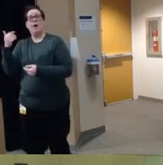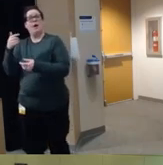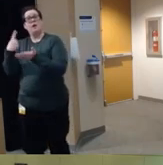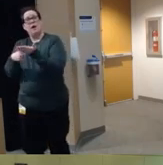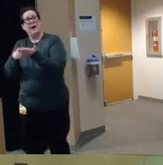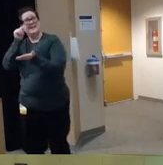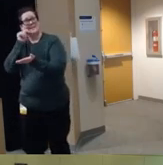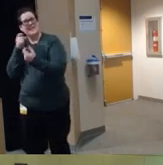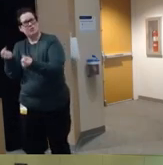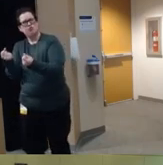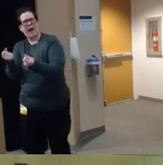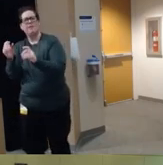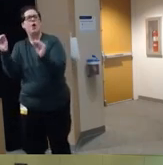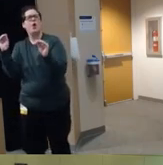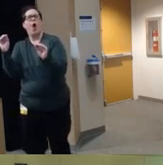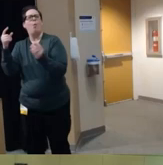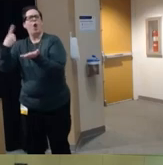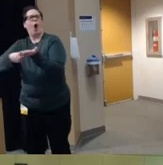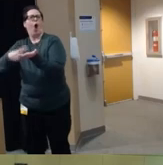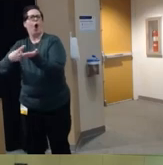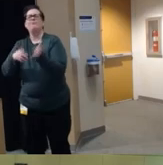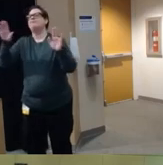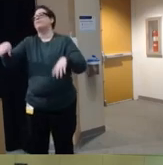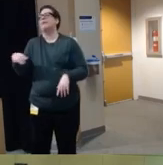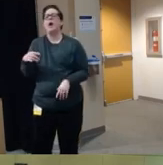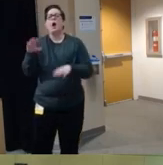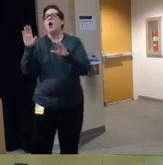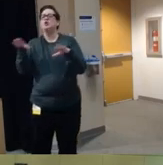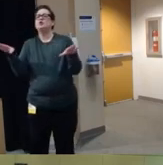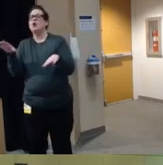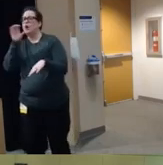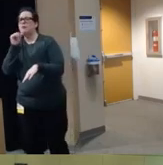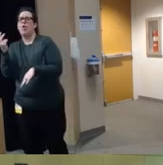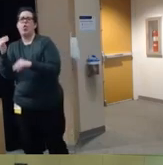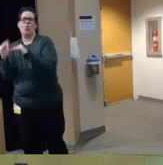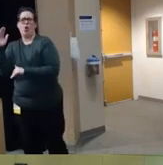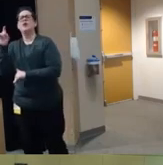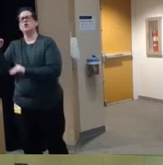people arguing that you know kids under 13 or kids over 13 should be treated as adults that's that's